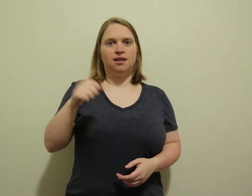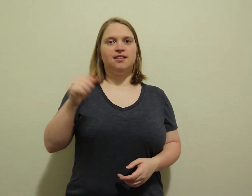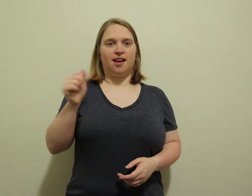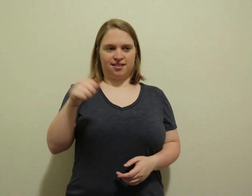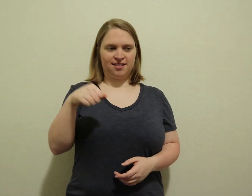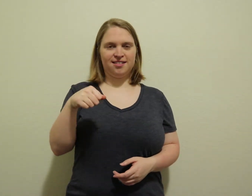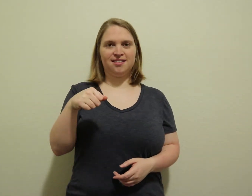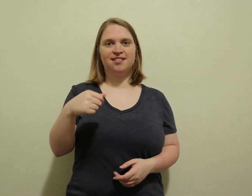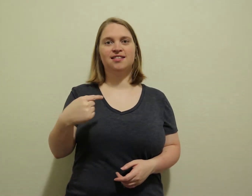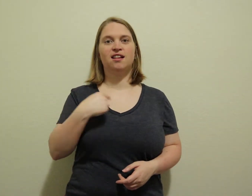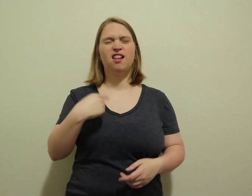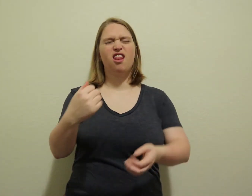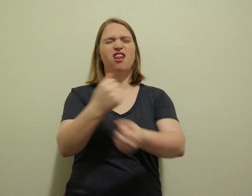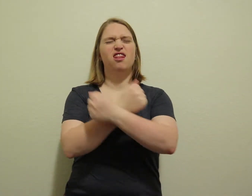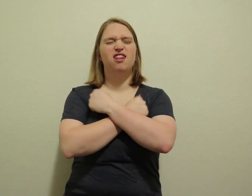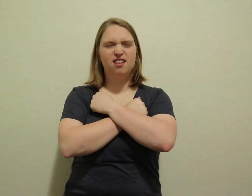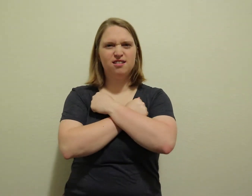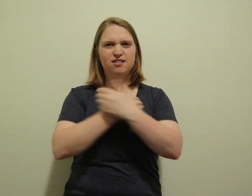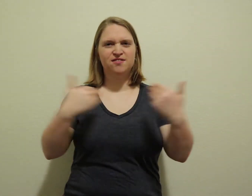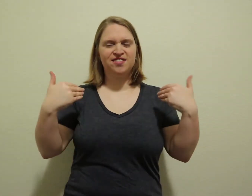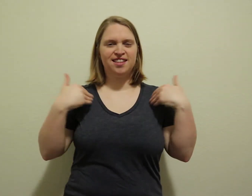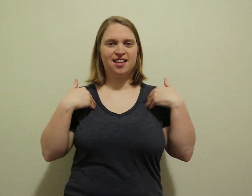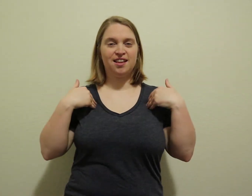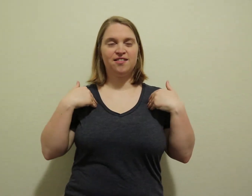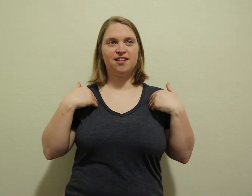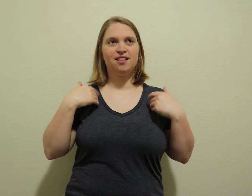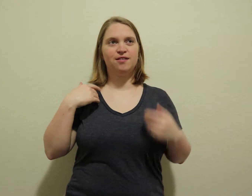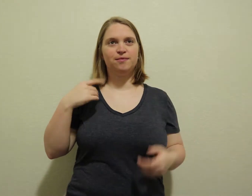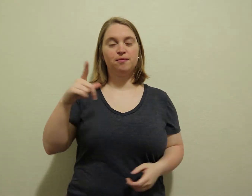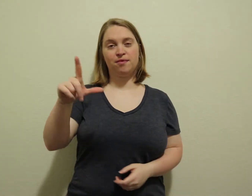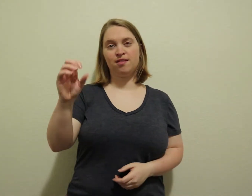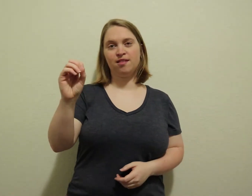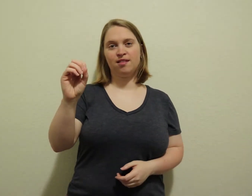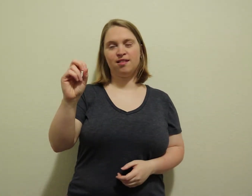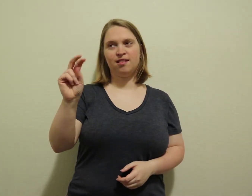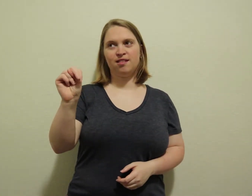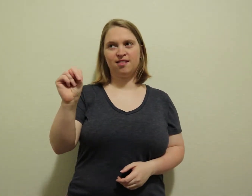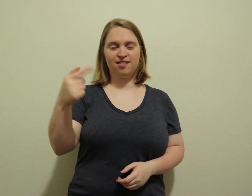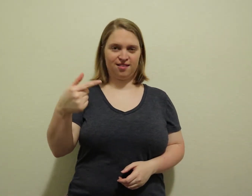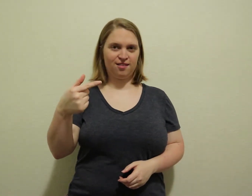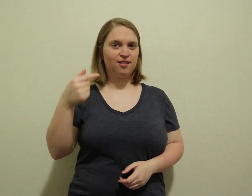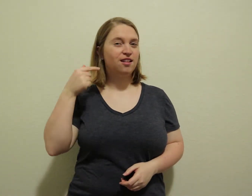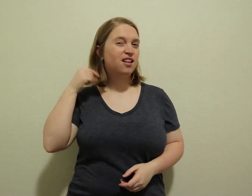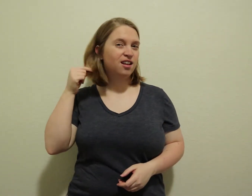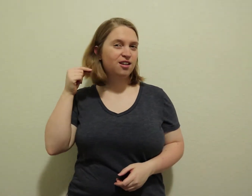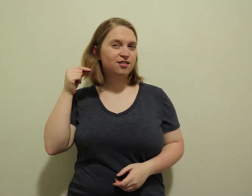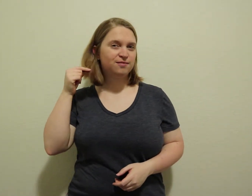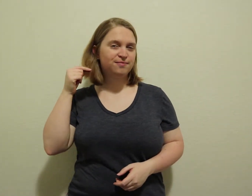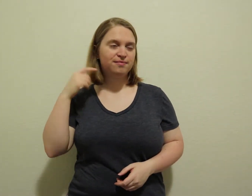Yes! I love having LONG hair